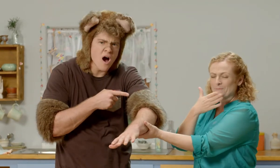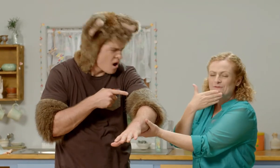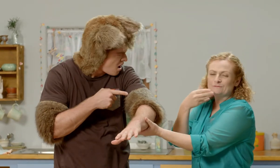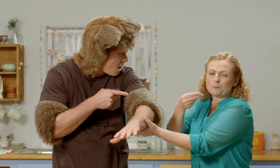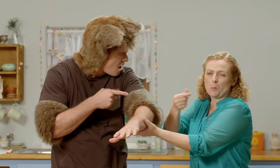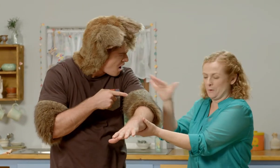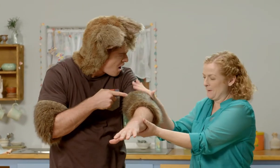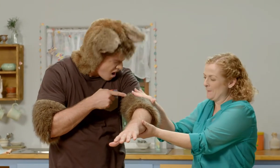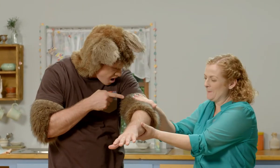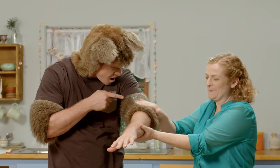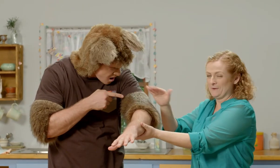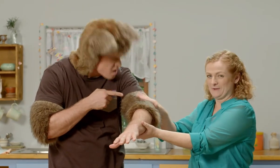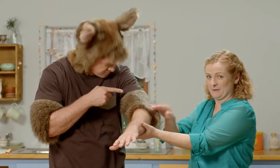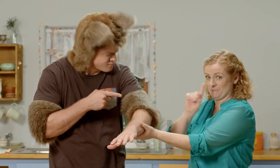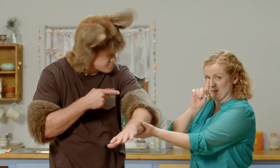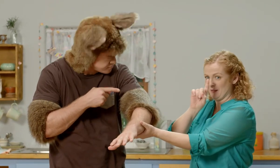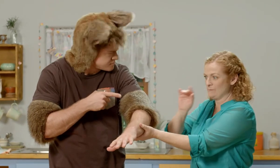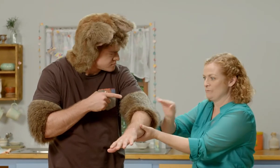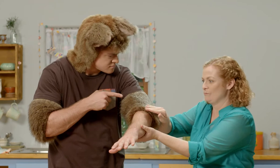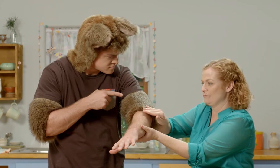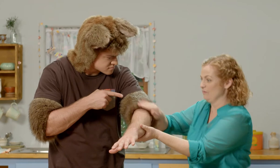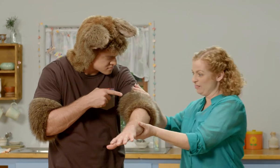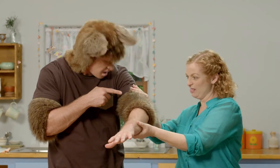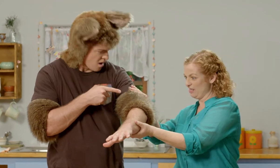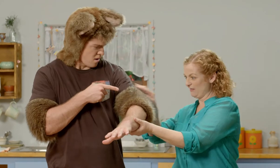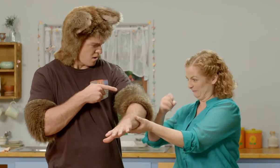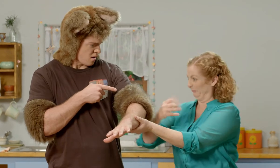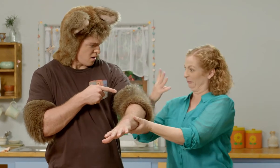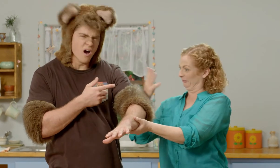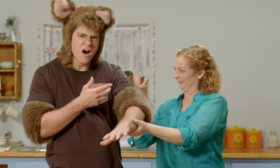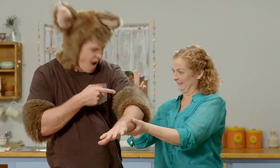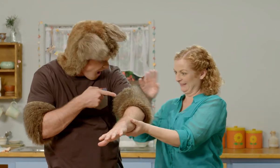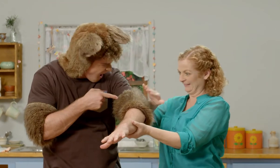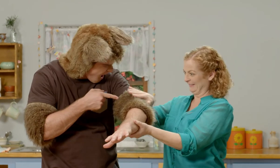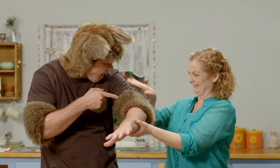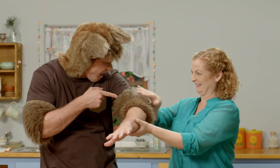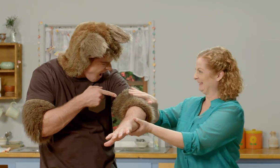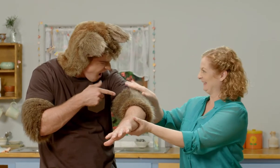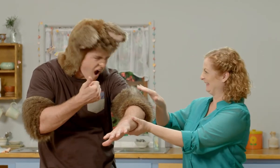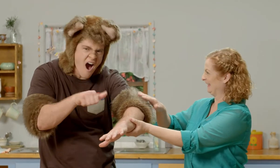It’s lovely and smooth when I pat you this way but if I do it the other way, it’s rough!